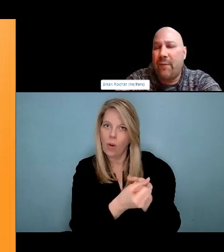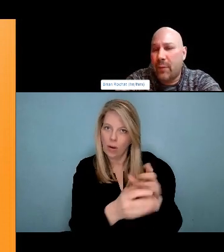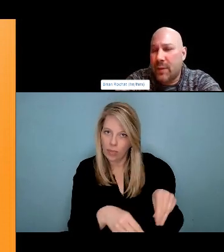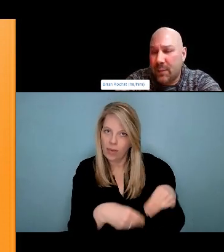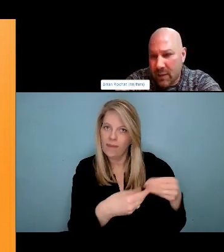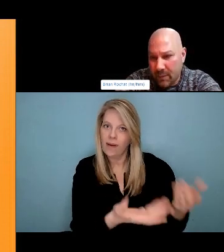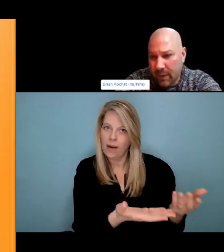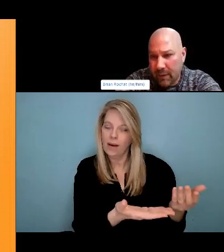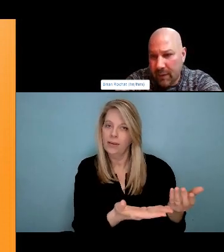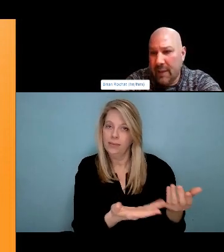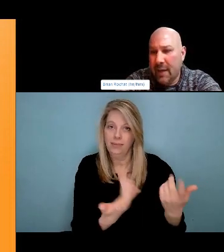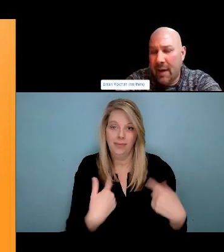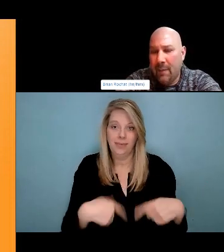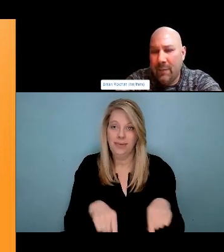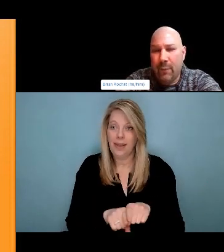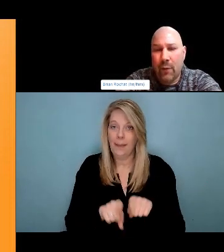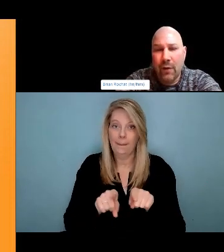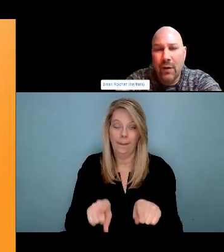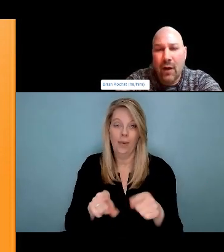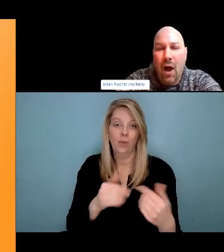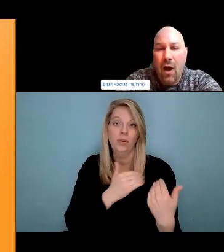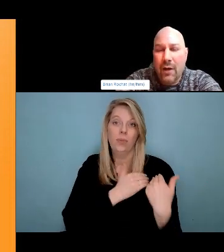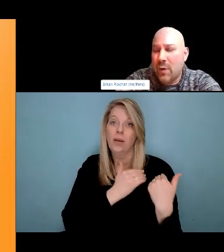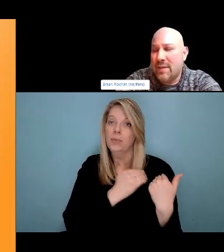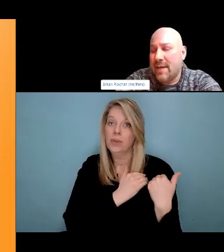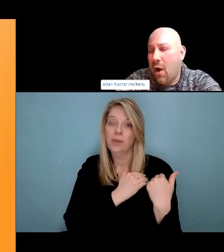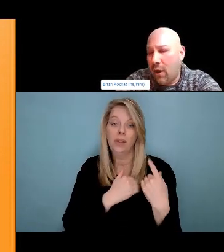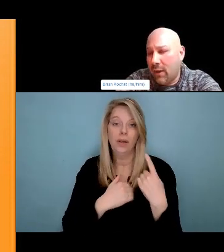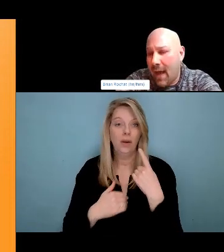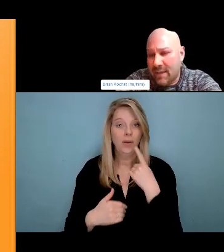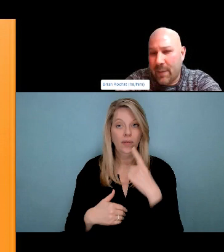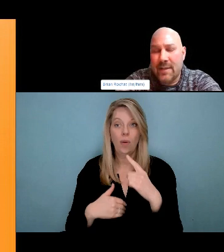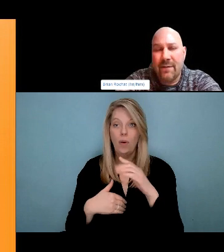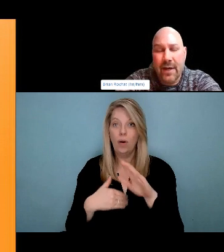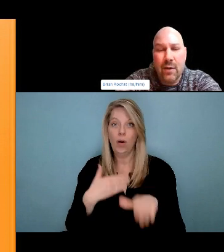usually get our information around, drugs and alcohol aren't usually grounded in this